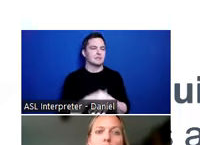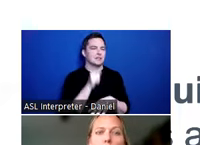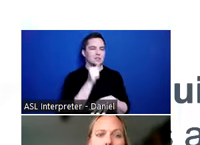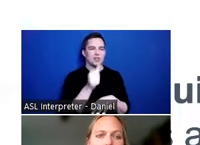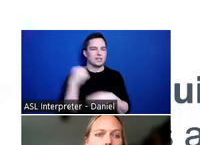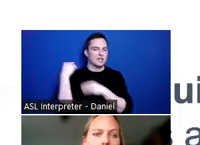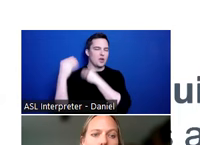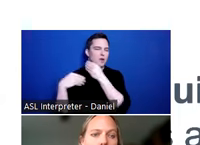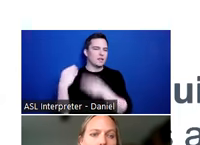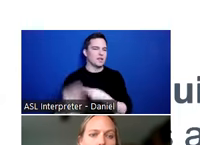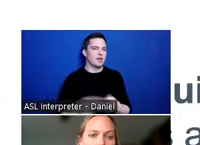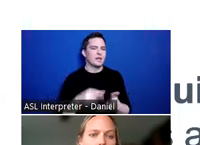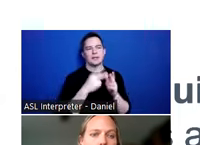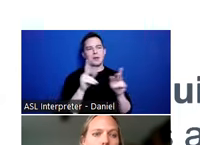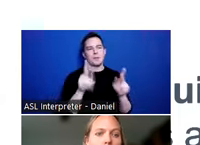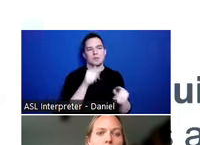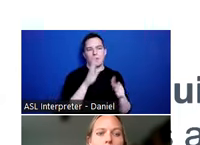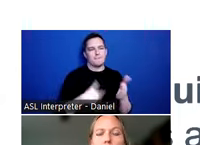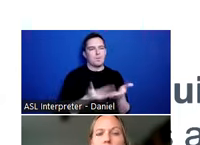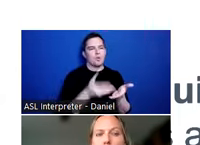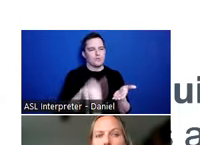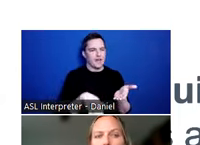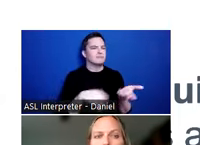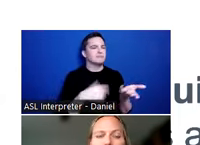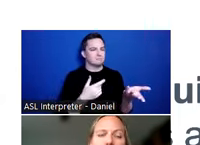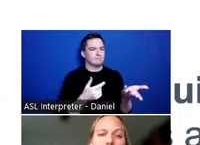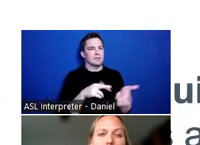so something that the person is not born with. Usually these result from something